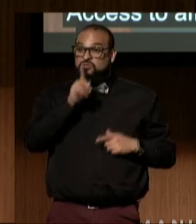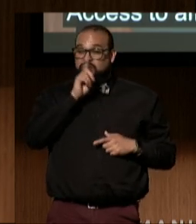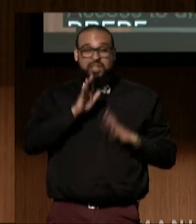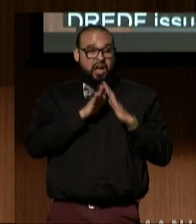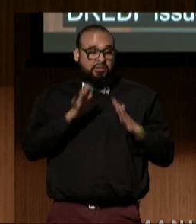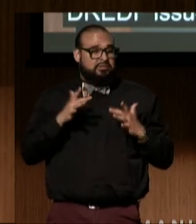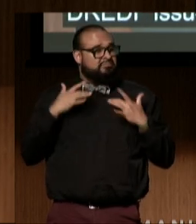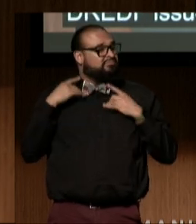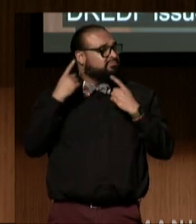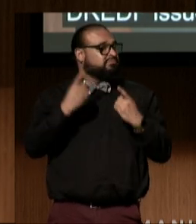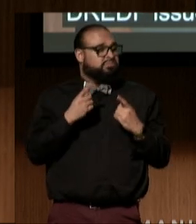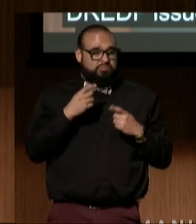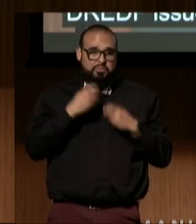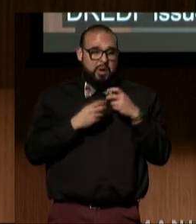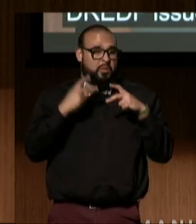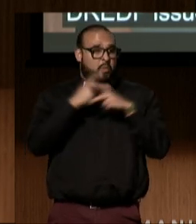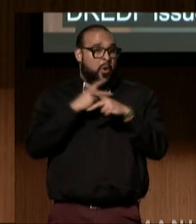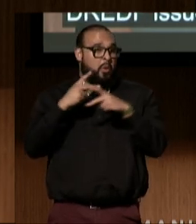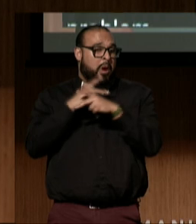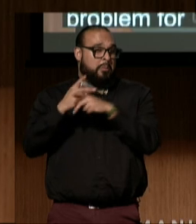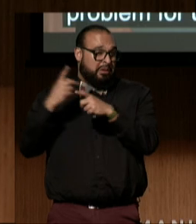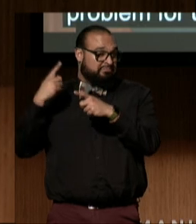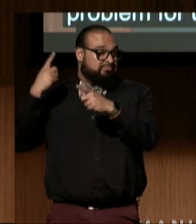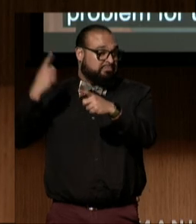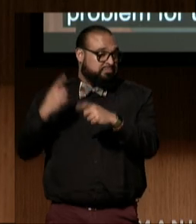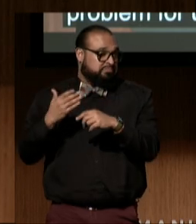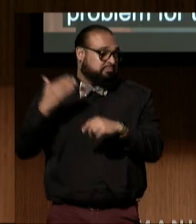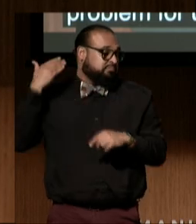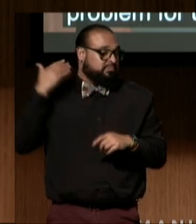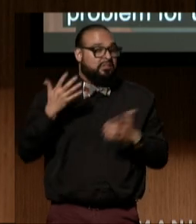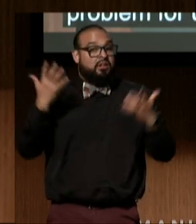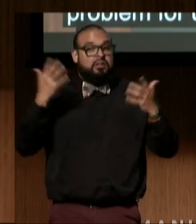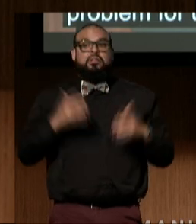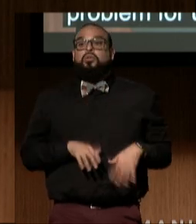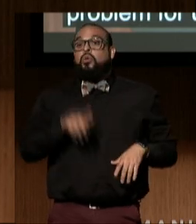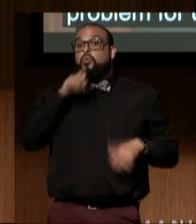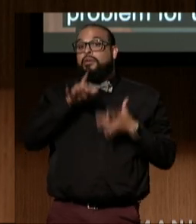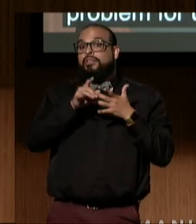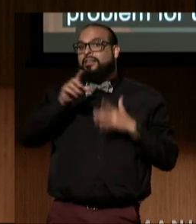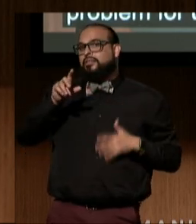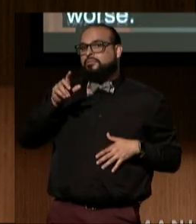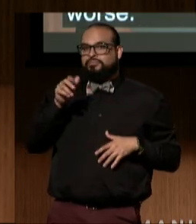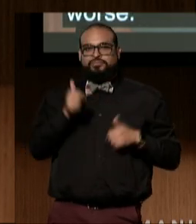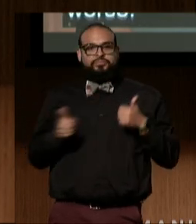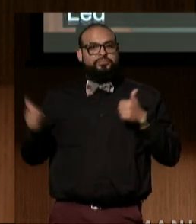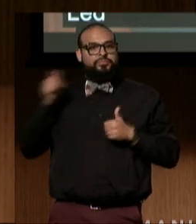but has only gotten much, much worse. Led by DREDF Deputy Director Michelle Uzeta,